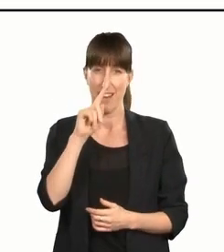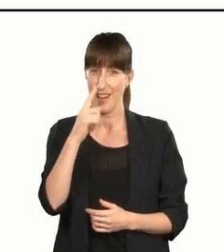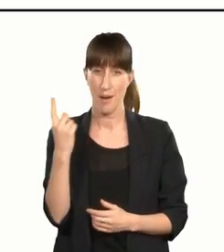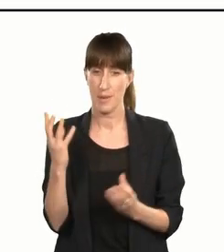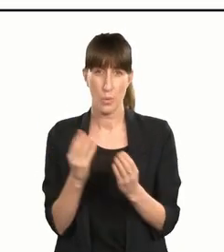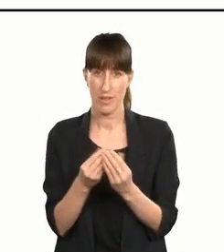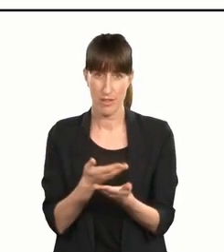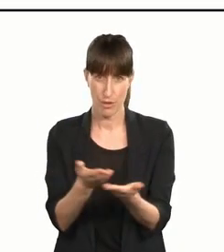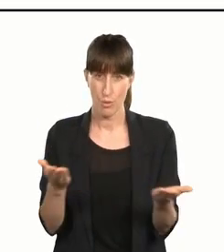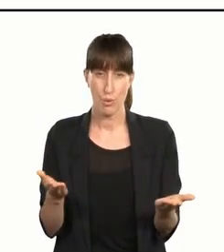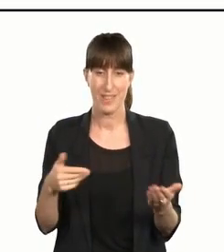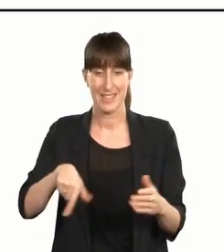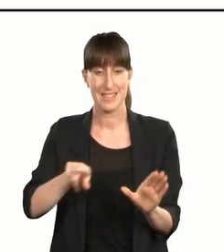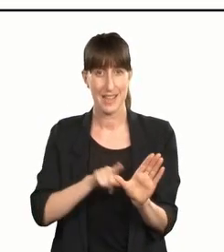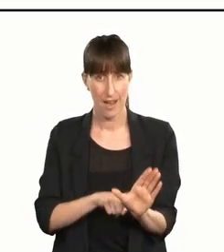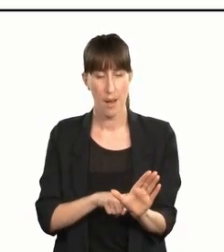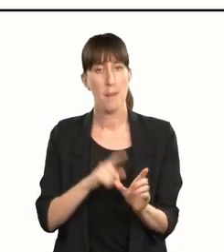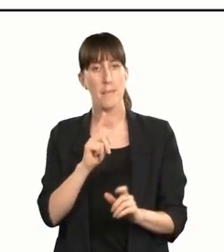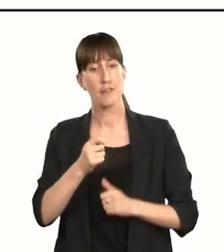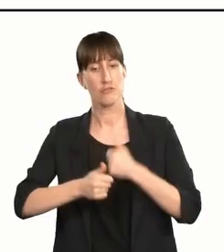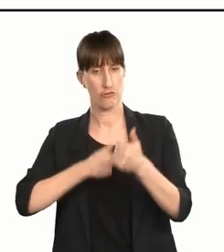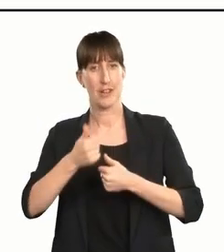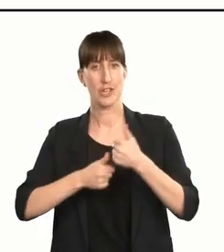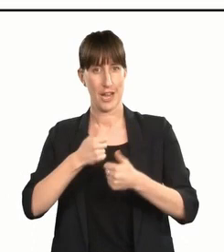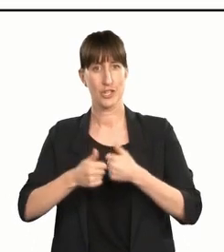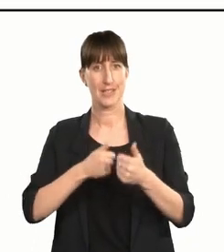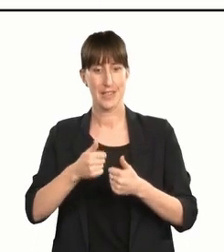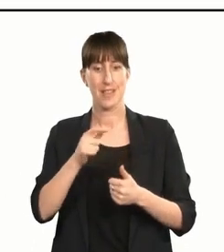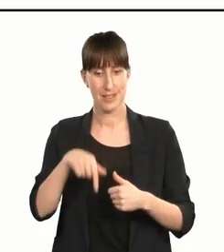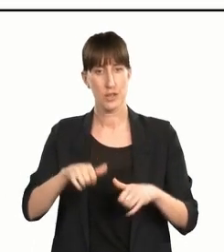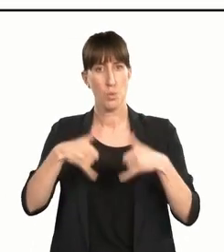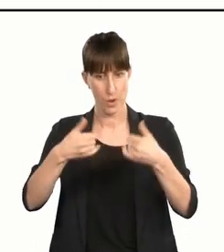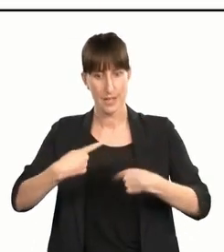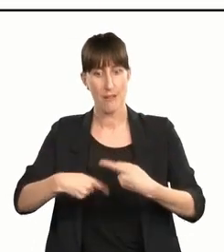'this year and congratulate you all on making the awards happen 'in the time of Covid.